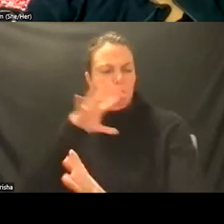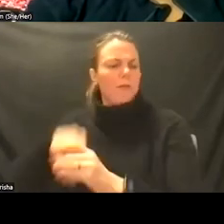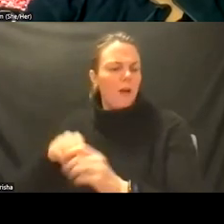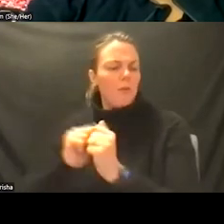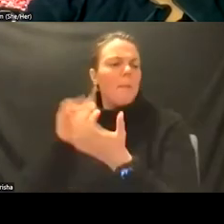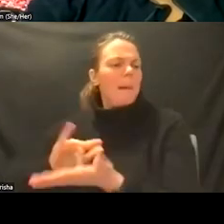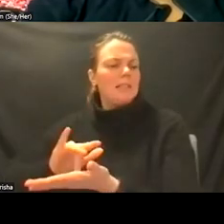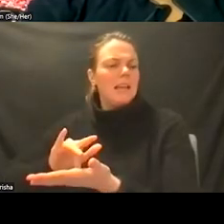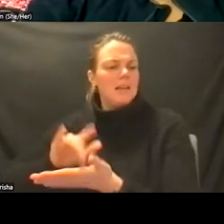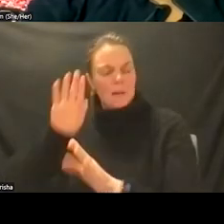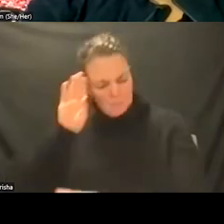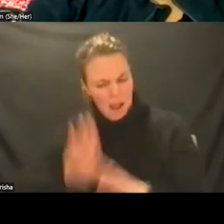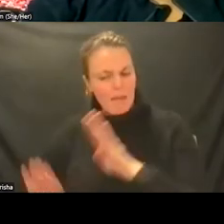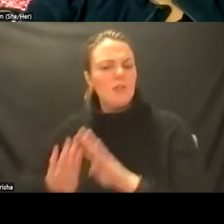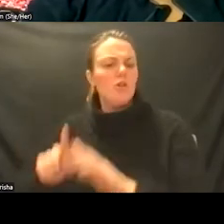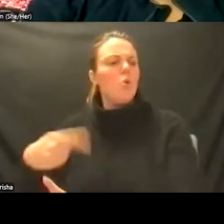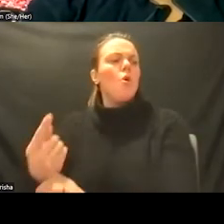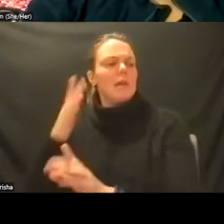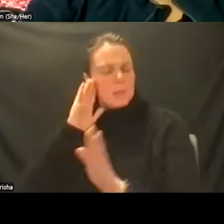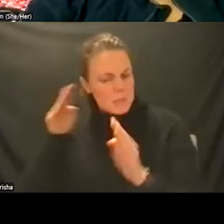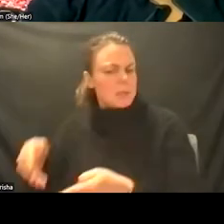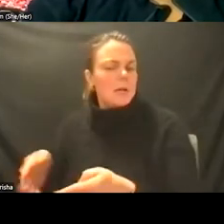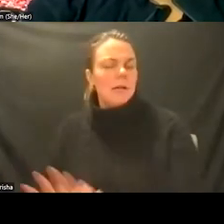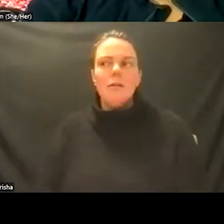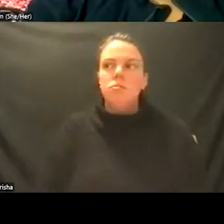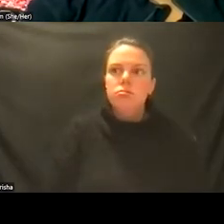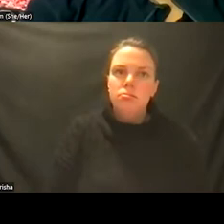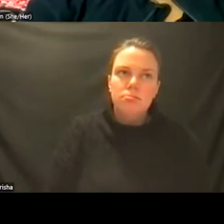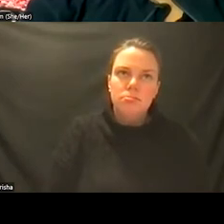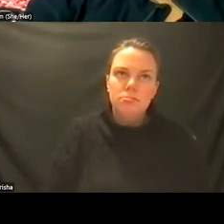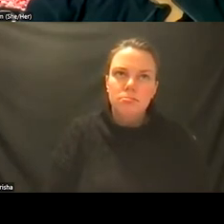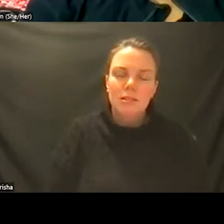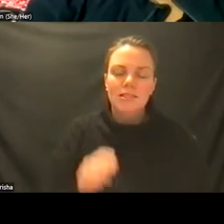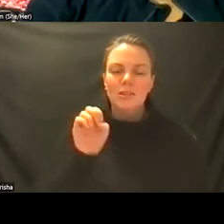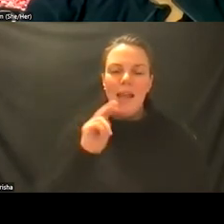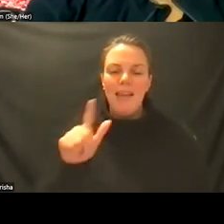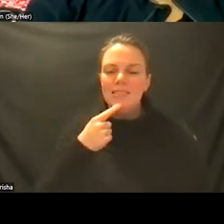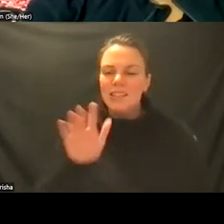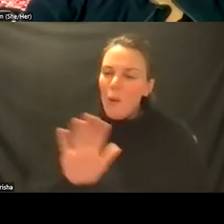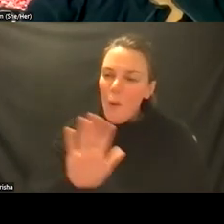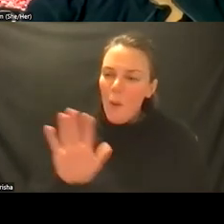all biological and uh he was he was arguing that it needed to be uh this integrated kind of thing